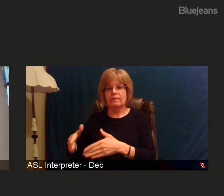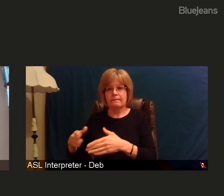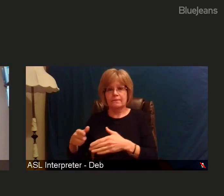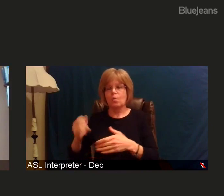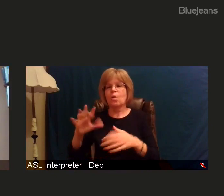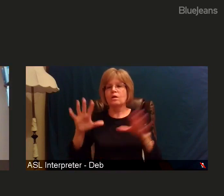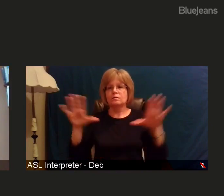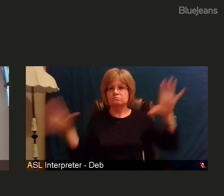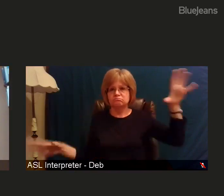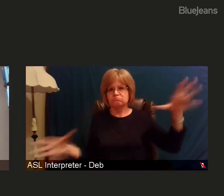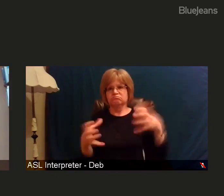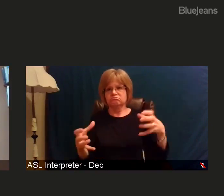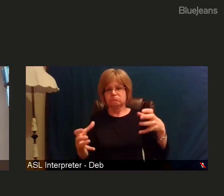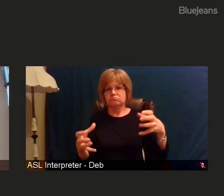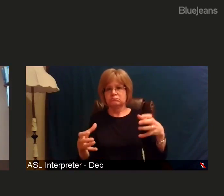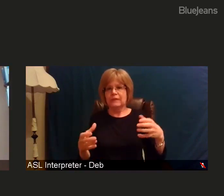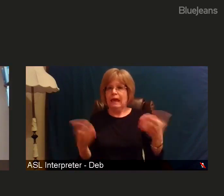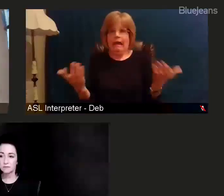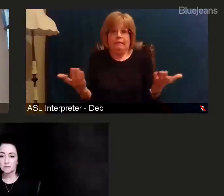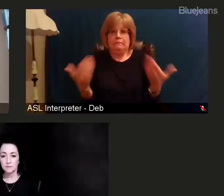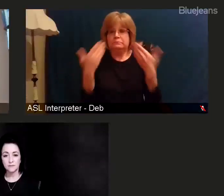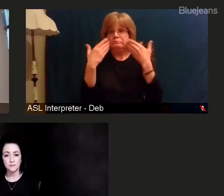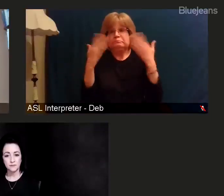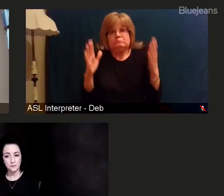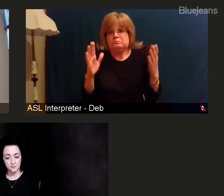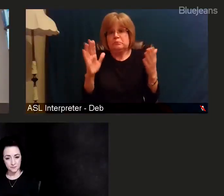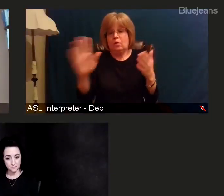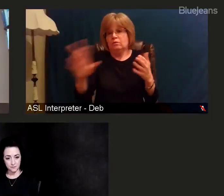and I will admit that I am not quite sure what they will do with that.